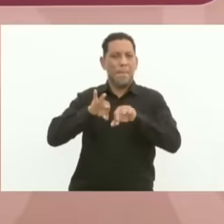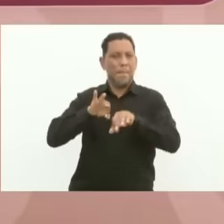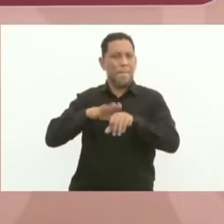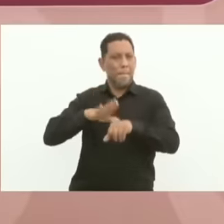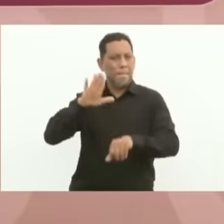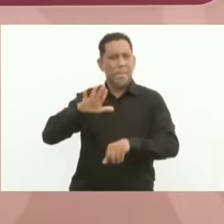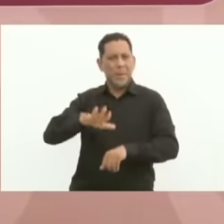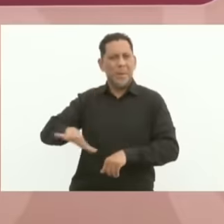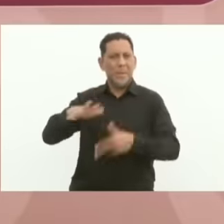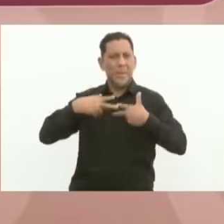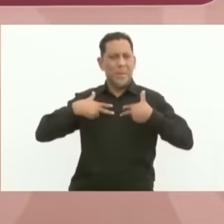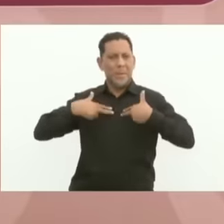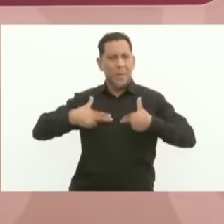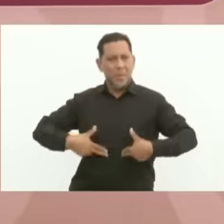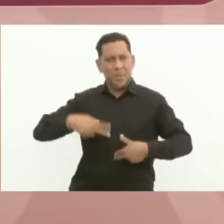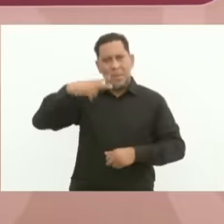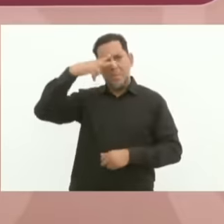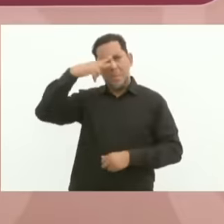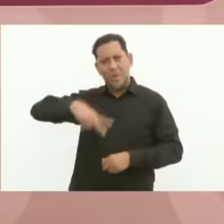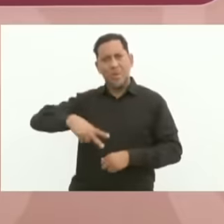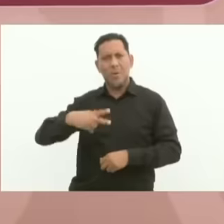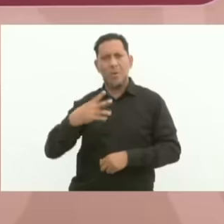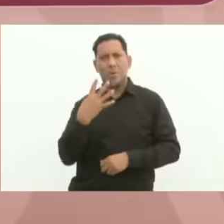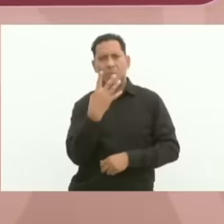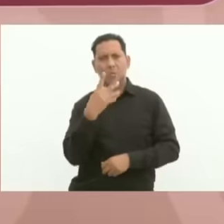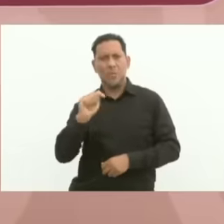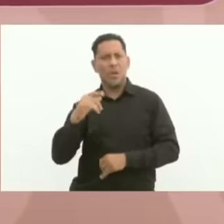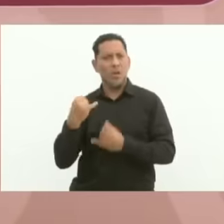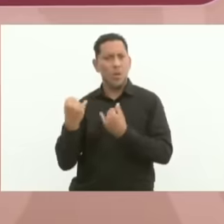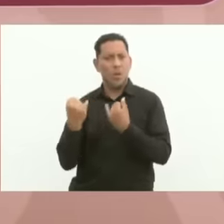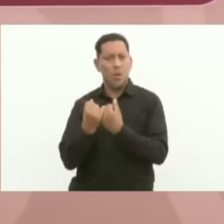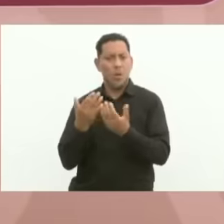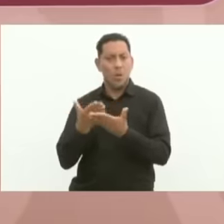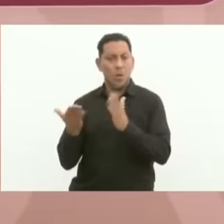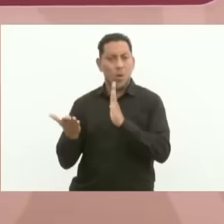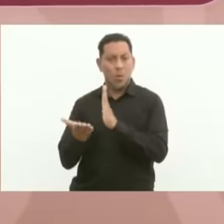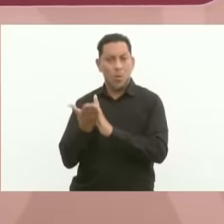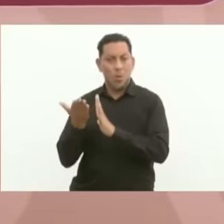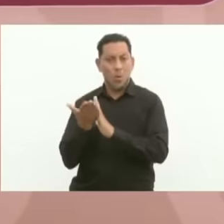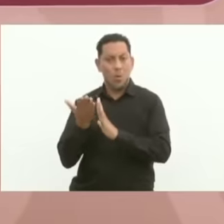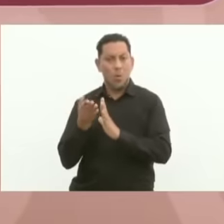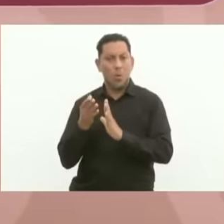and the fourth transformation because in this work there is a word that says no to